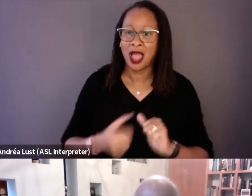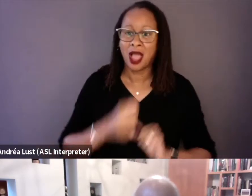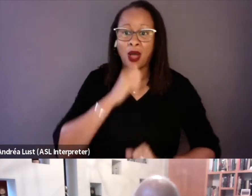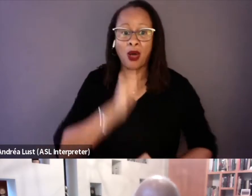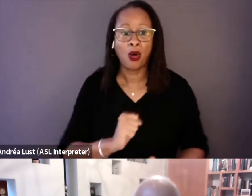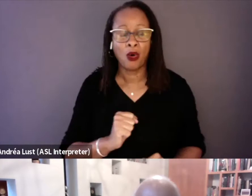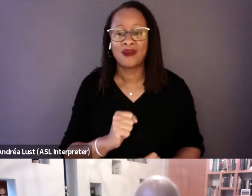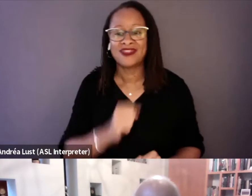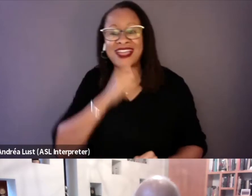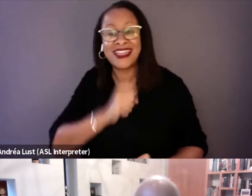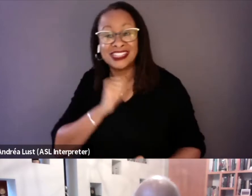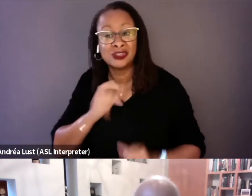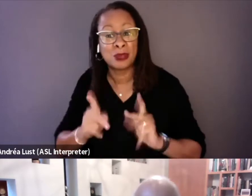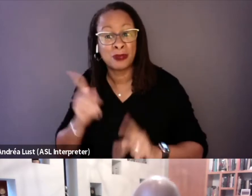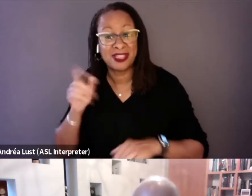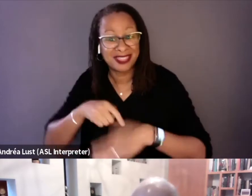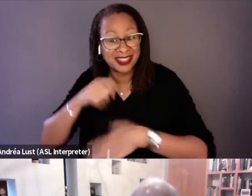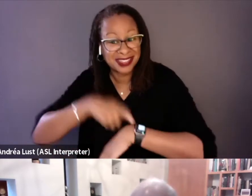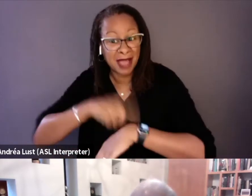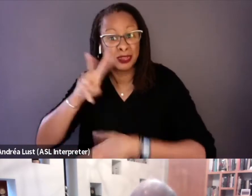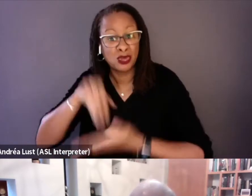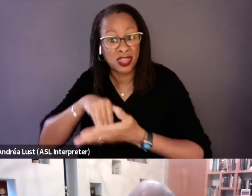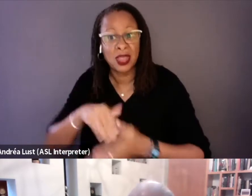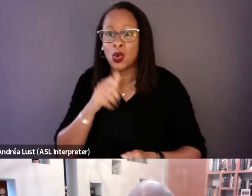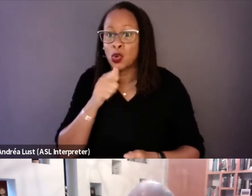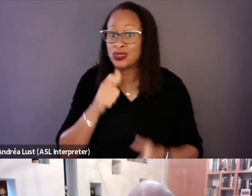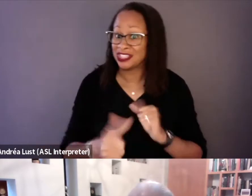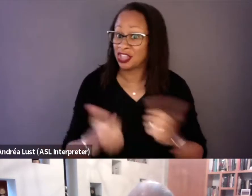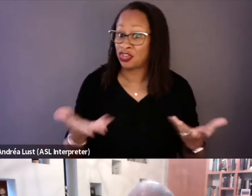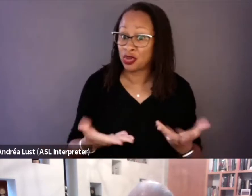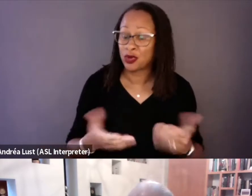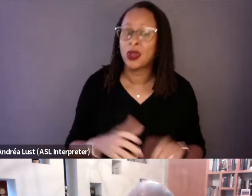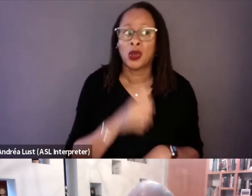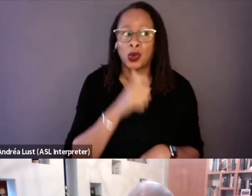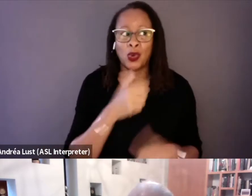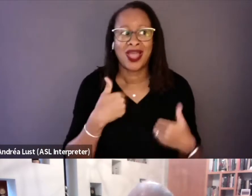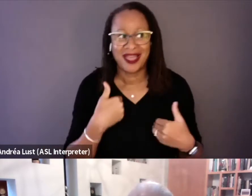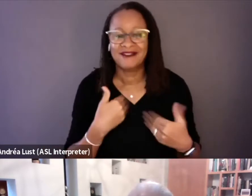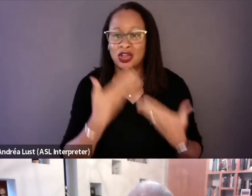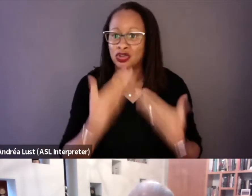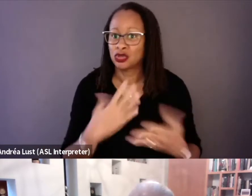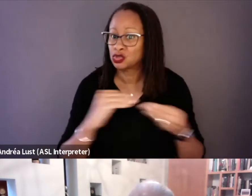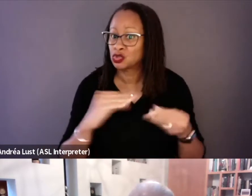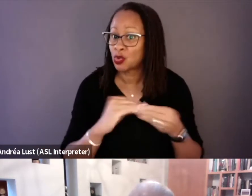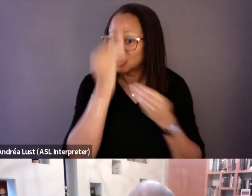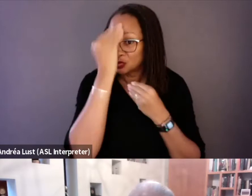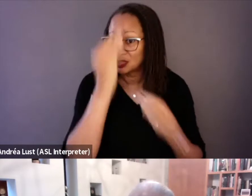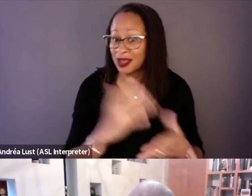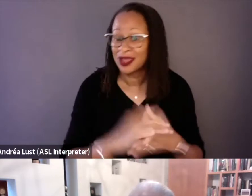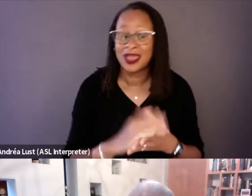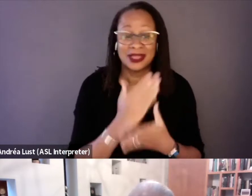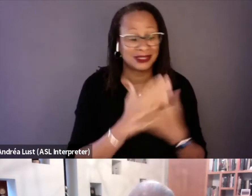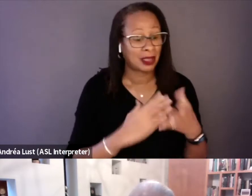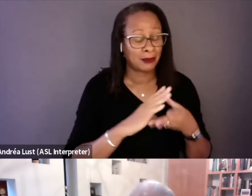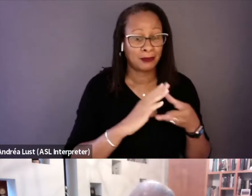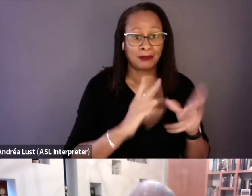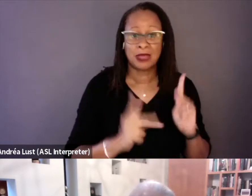who might still be around, who seemed to have a really compelling story to tell. There were some people that very clearly were just too traumatized to speak,